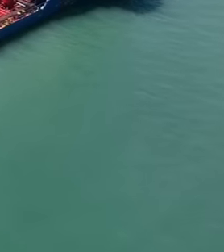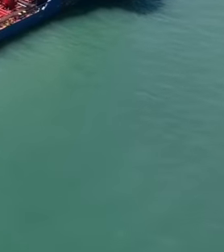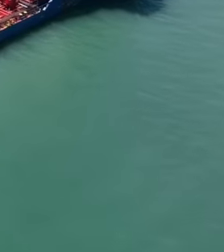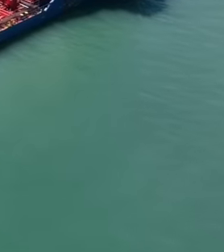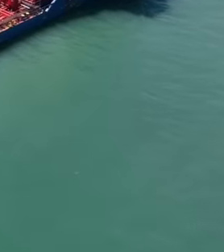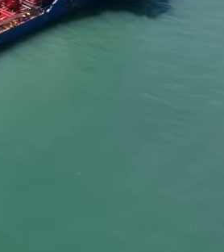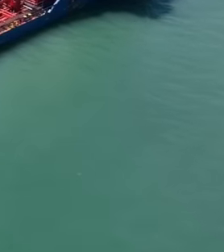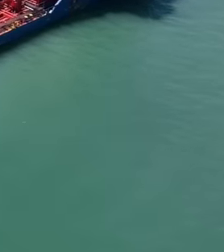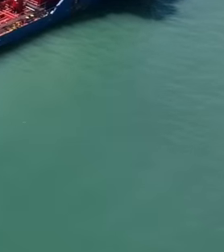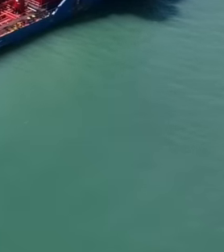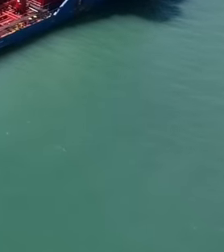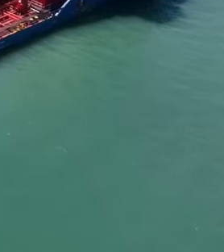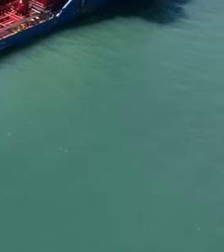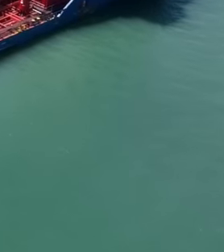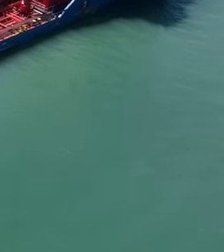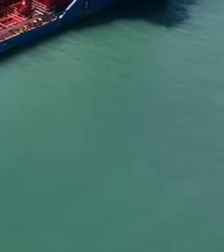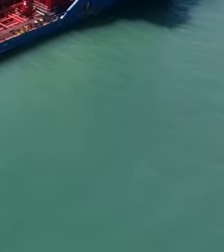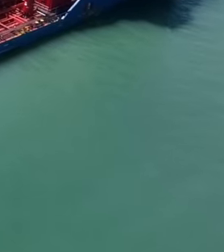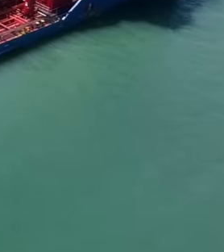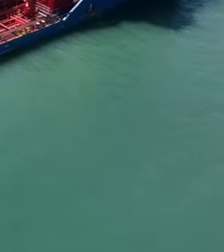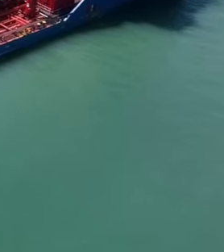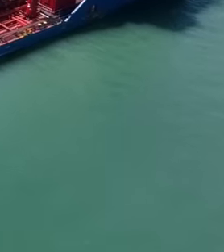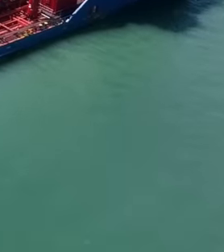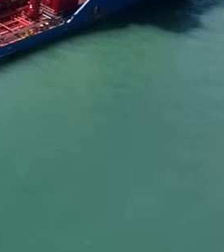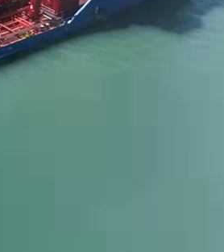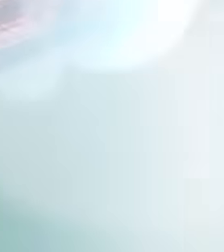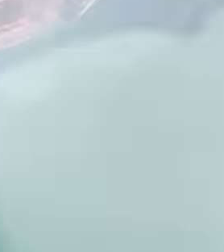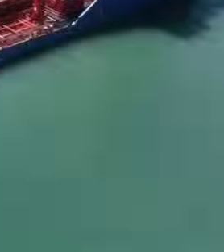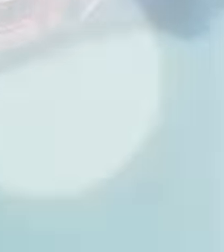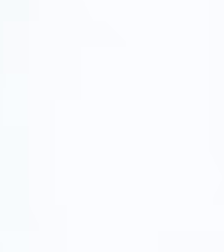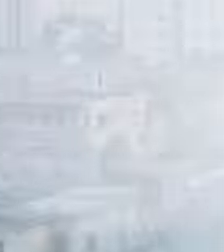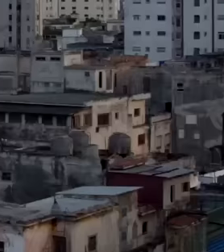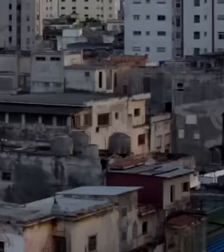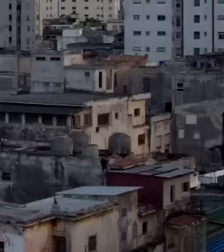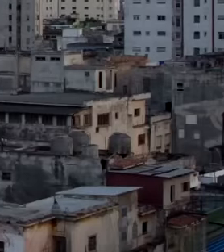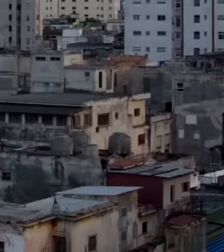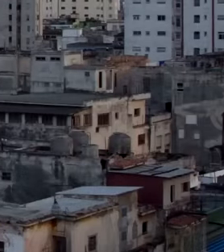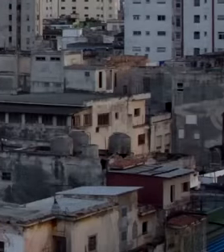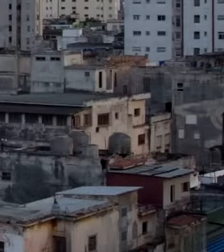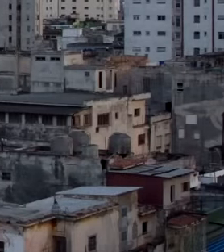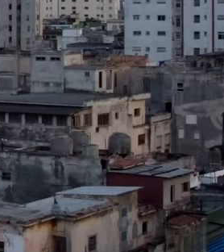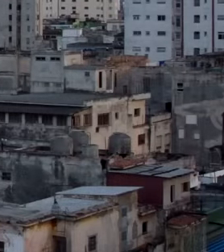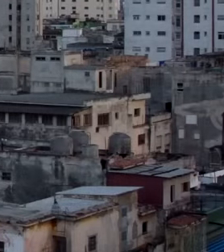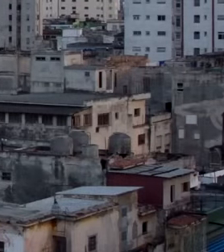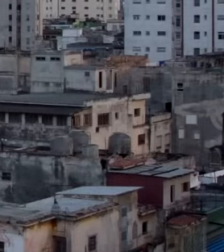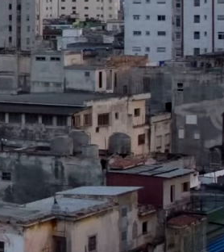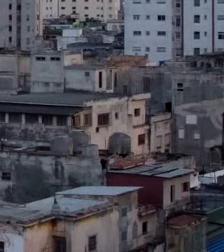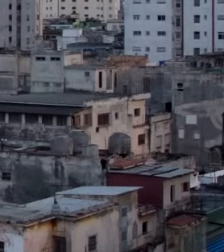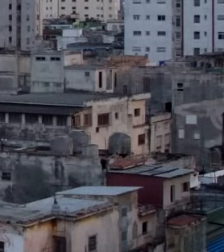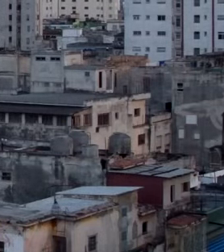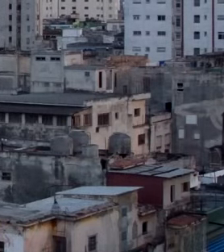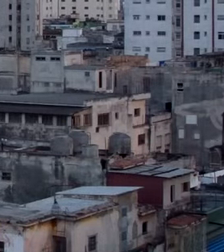fuel aid is also necessary as humanitarian aid and it is help to the Cuban people, this is how